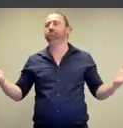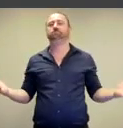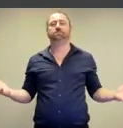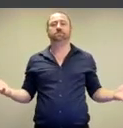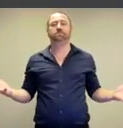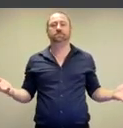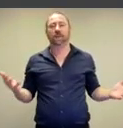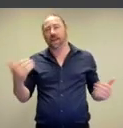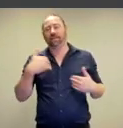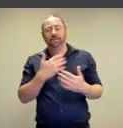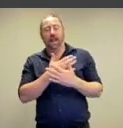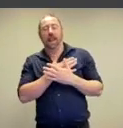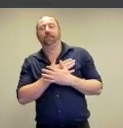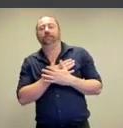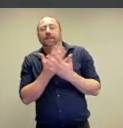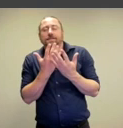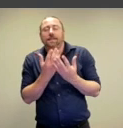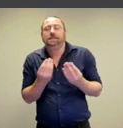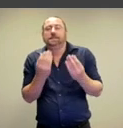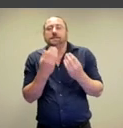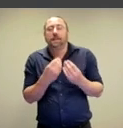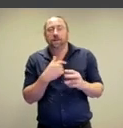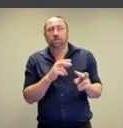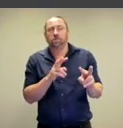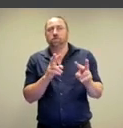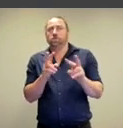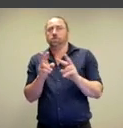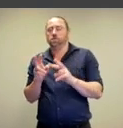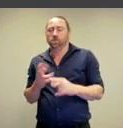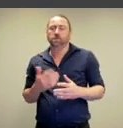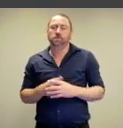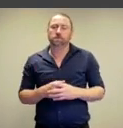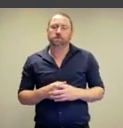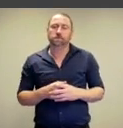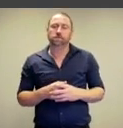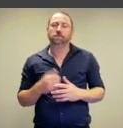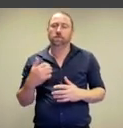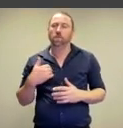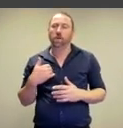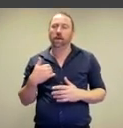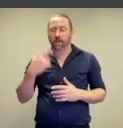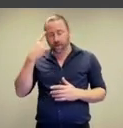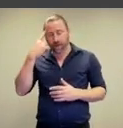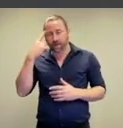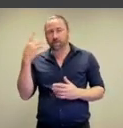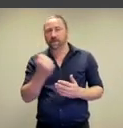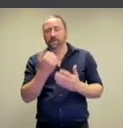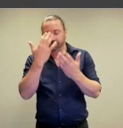They ask for love and for tenderness